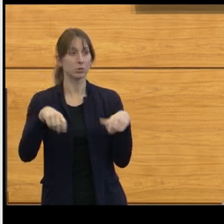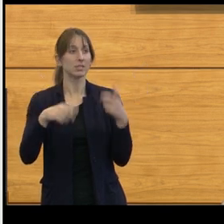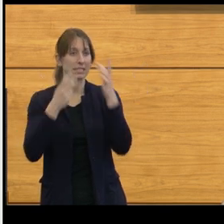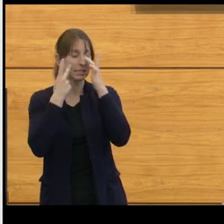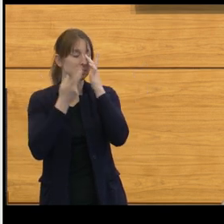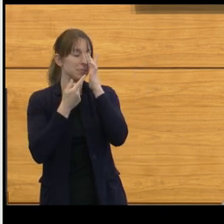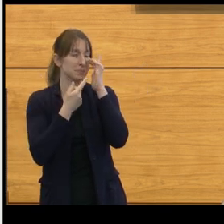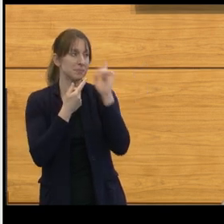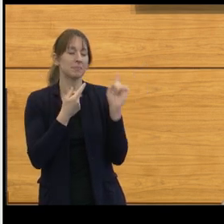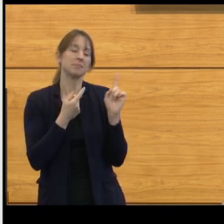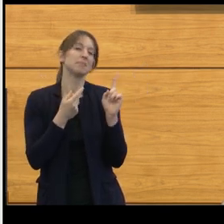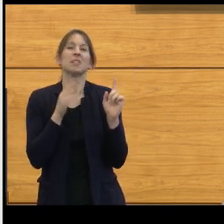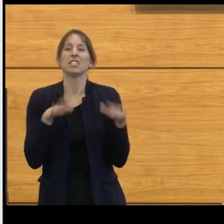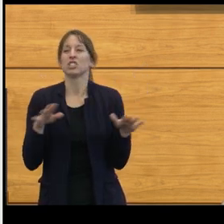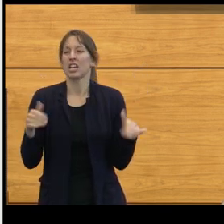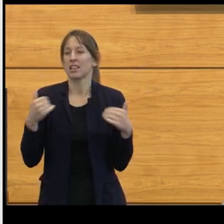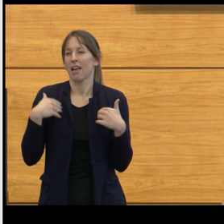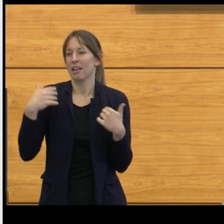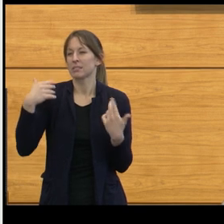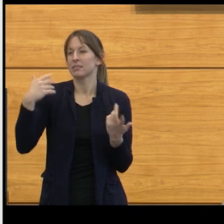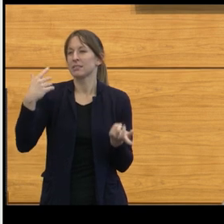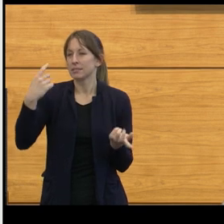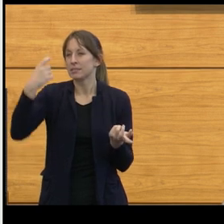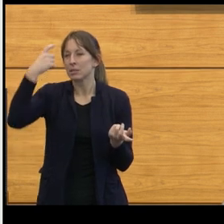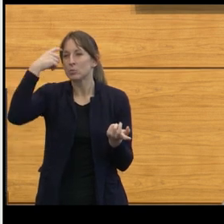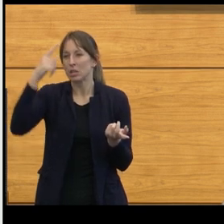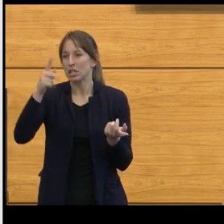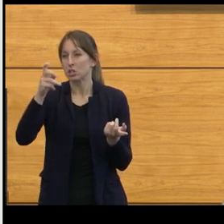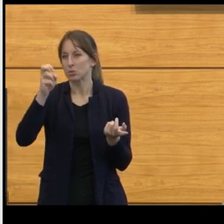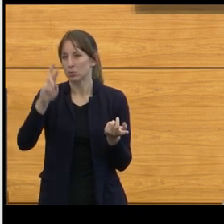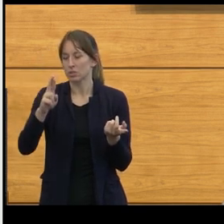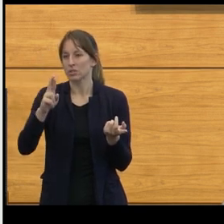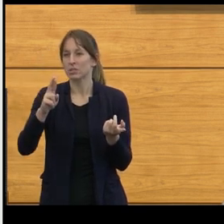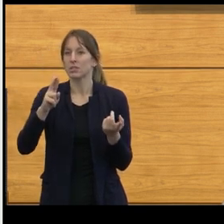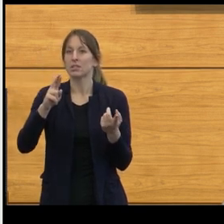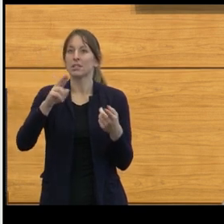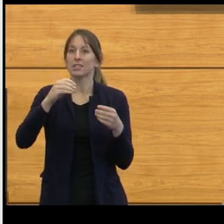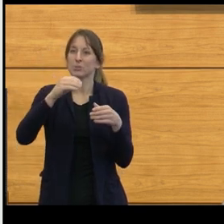it's a child who has a brain tumor. This is a tumor that's located within the fourth ventricle,